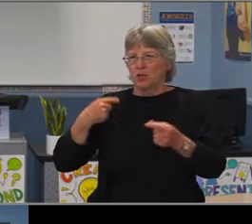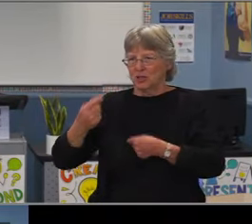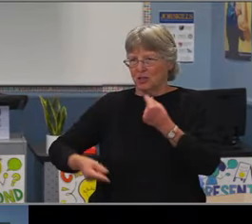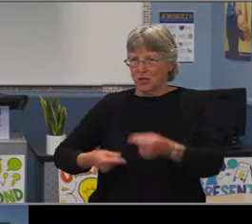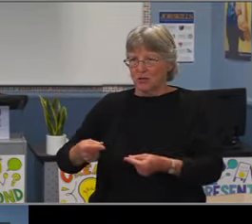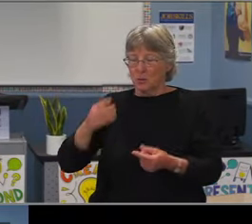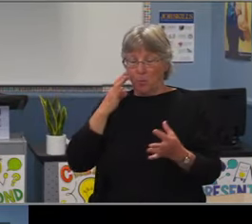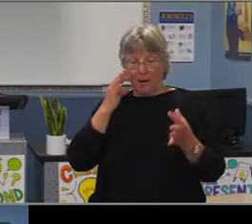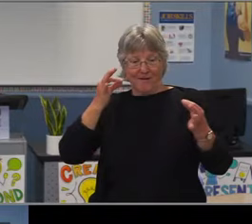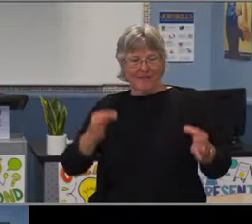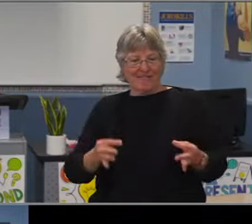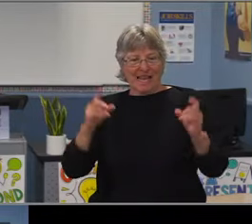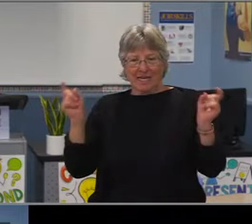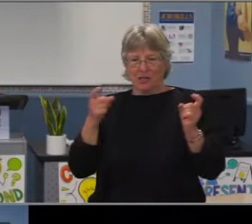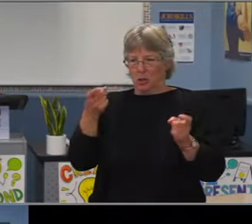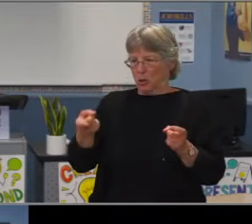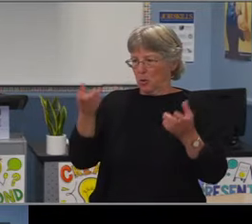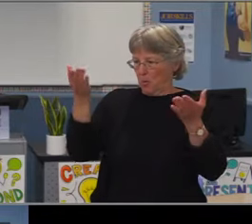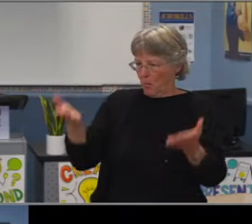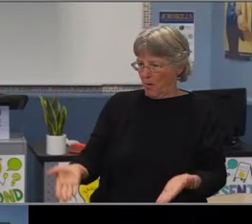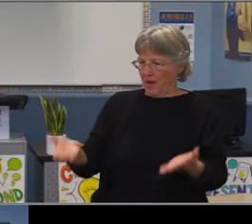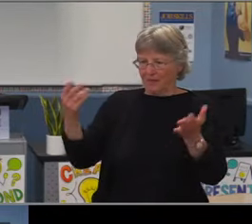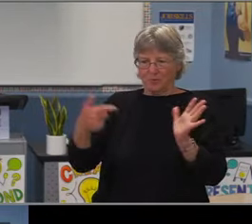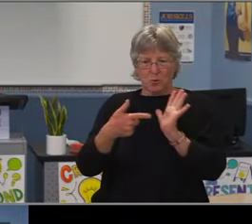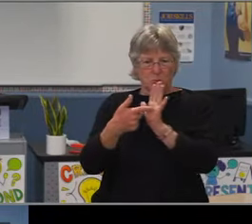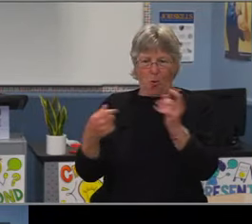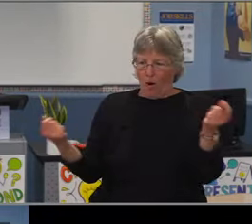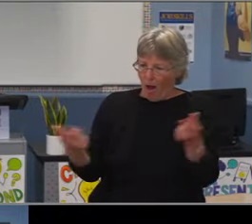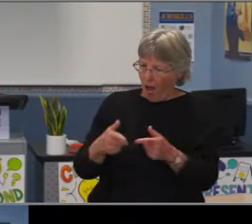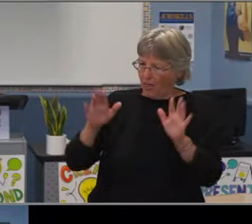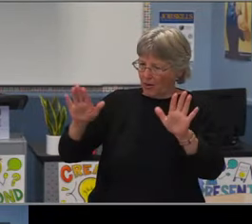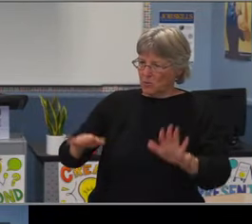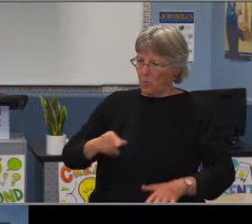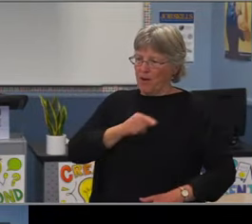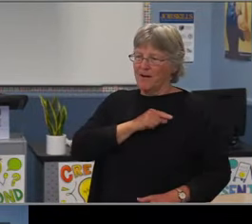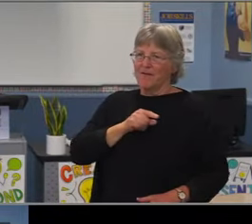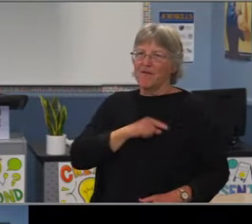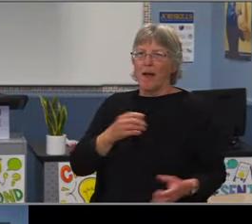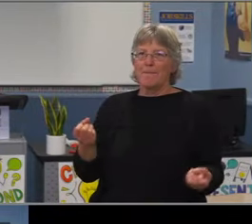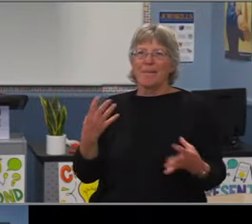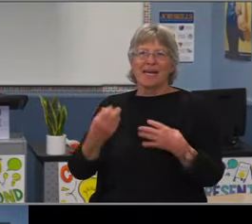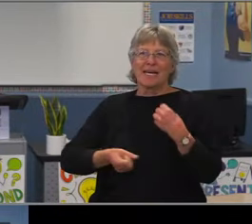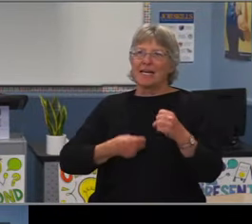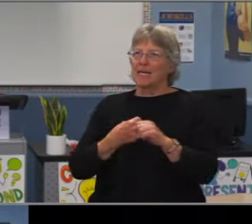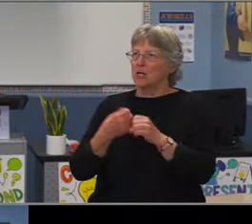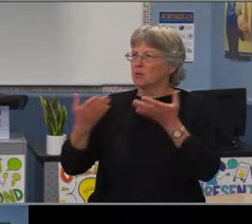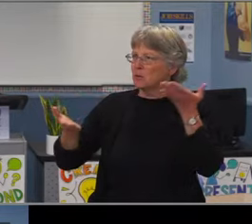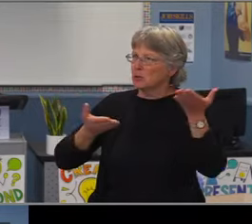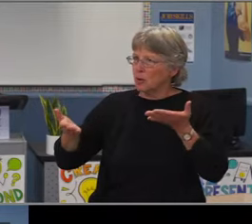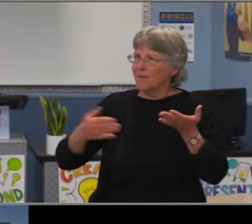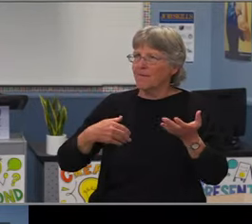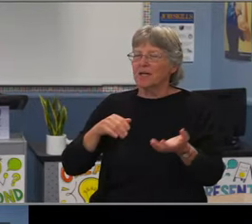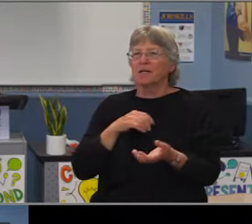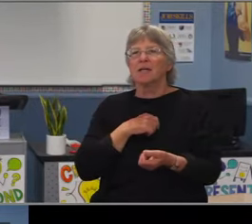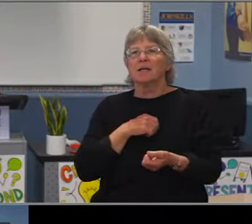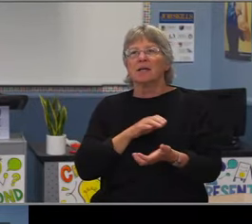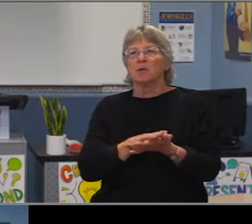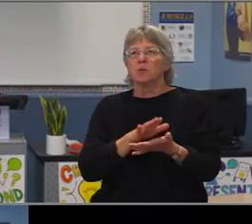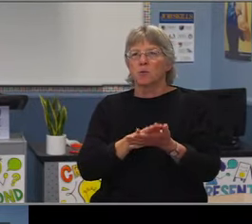I'll keep my report very short Madam chair, just want to recognize all the volunteers and different community organizations